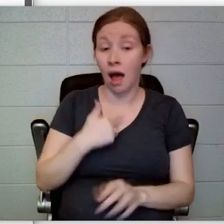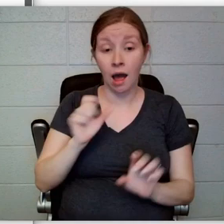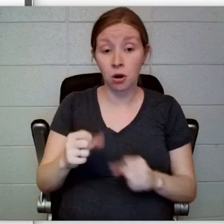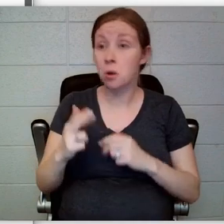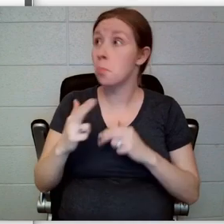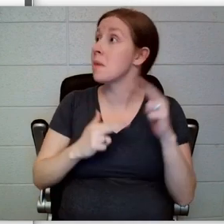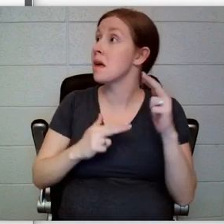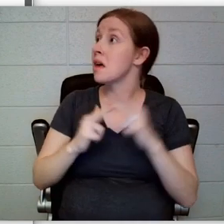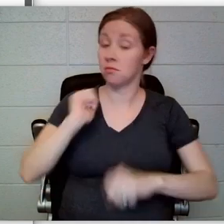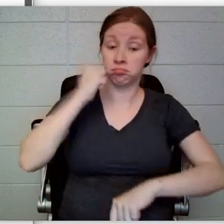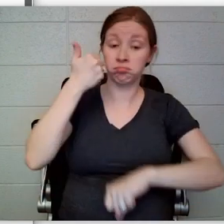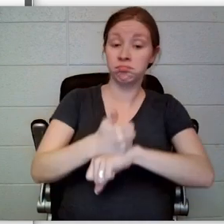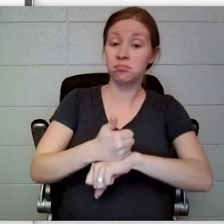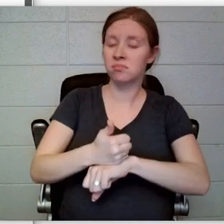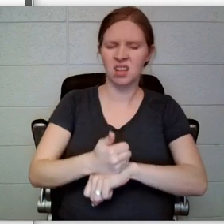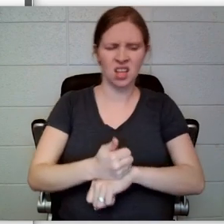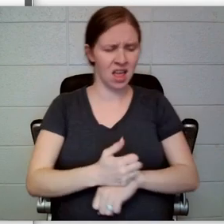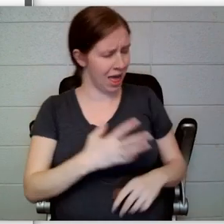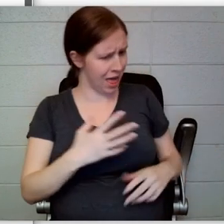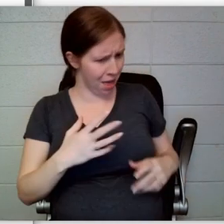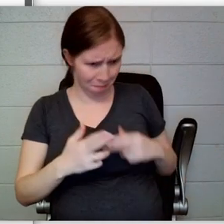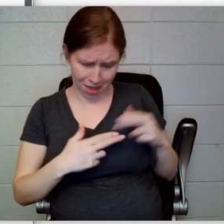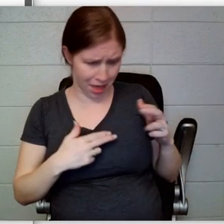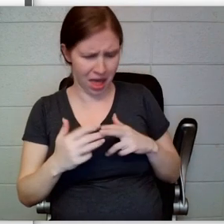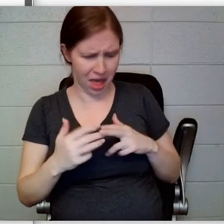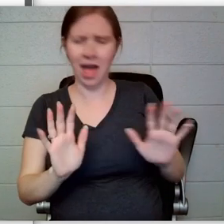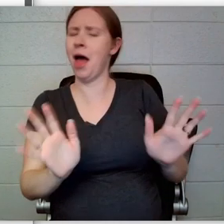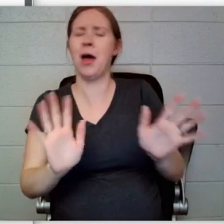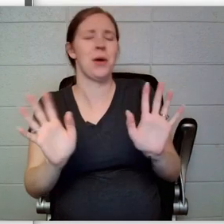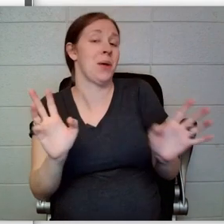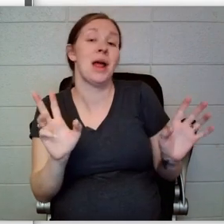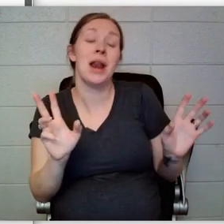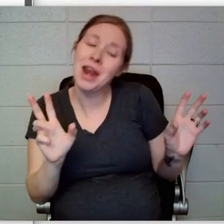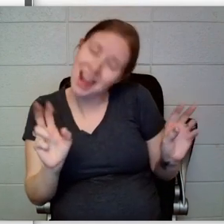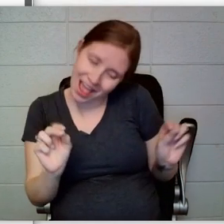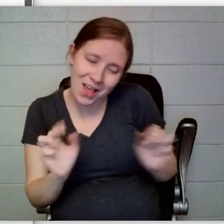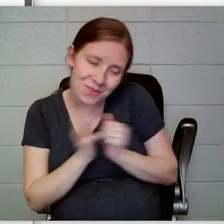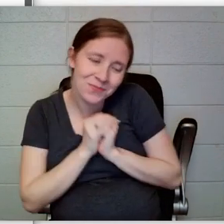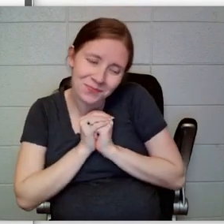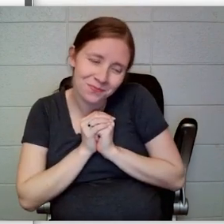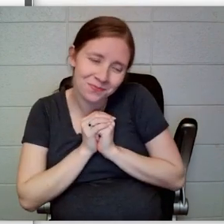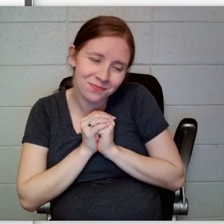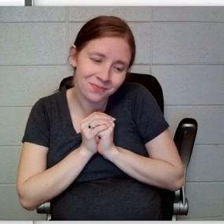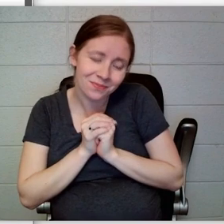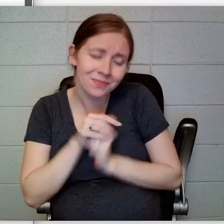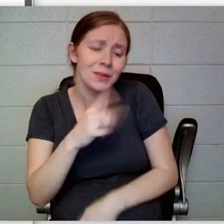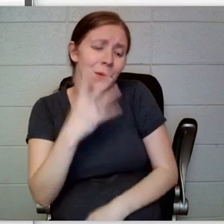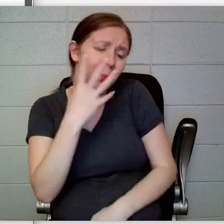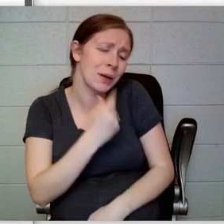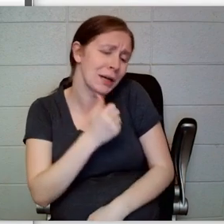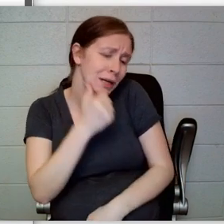“Build the set? Heavens, no,” Count Olaf said. “A pretty girl like you